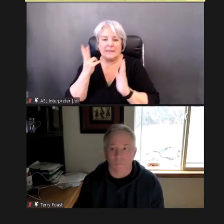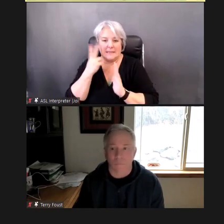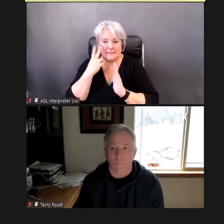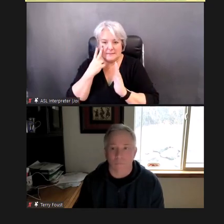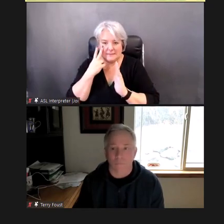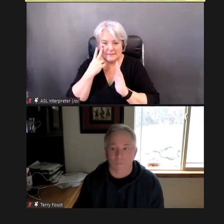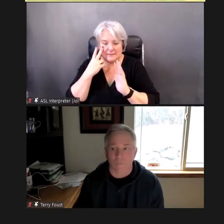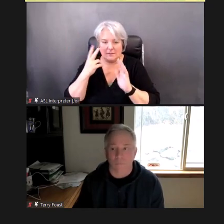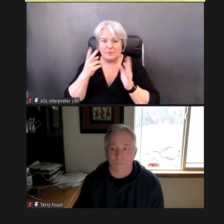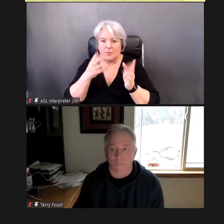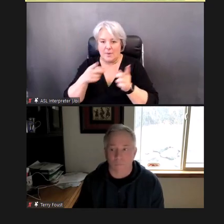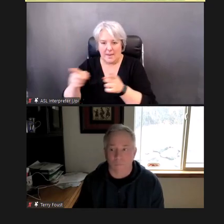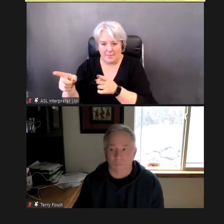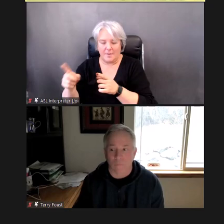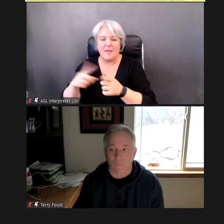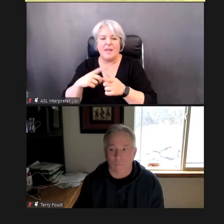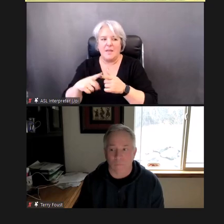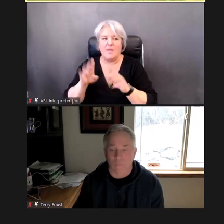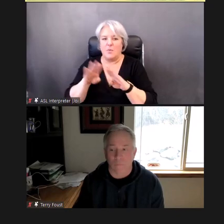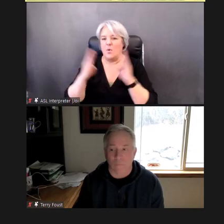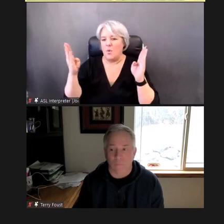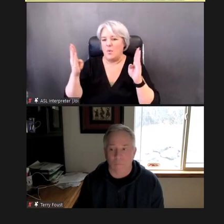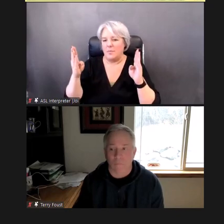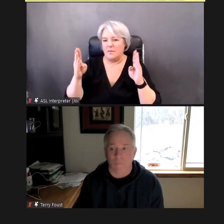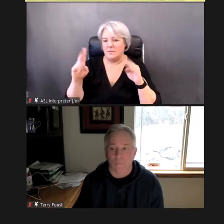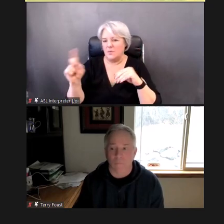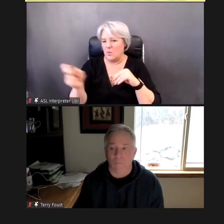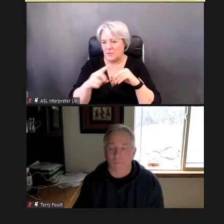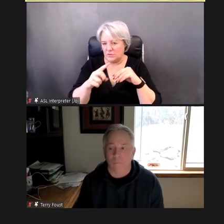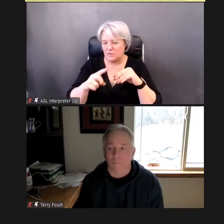questions, And if there are remaining questions, that we didn't